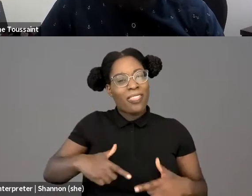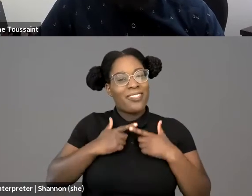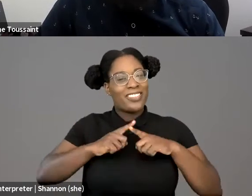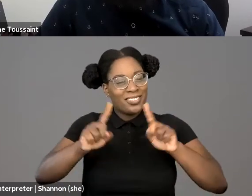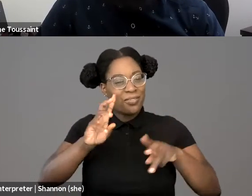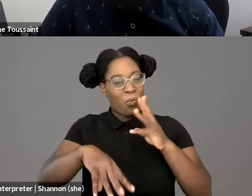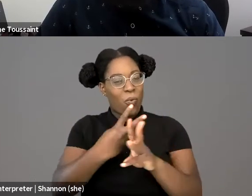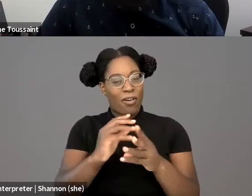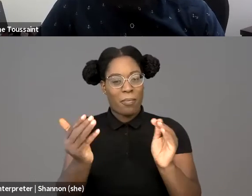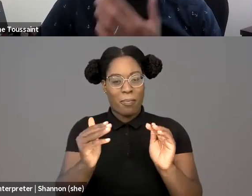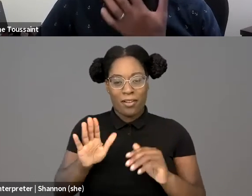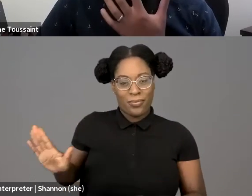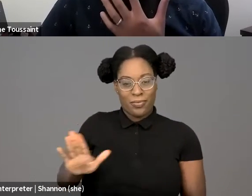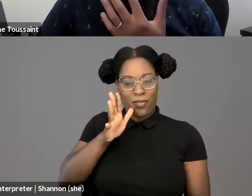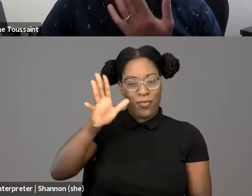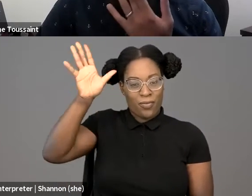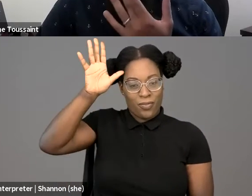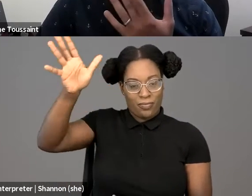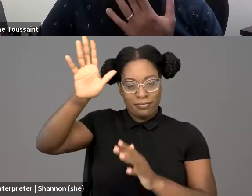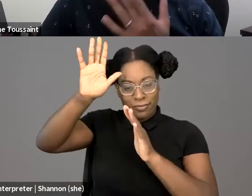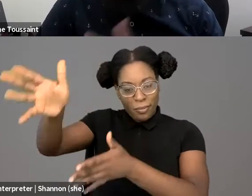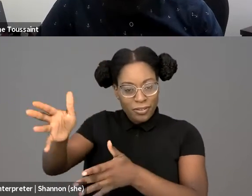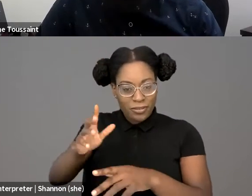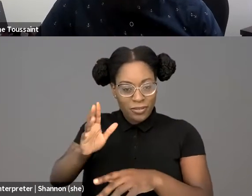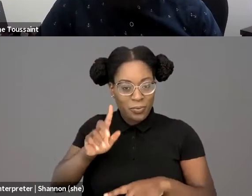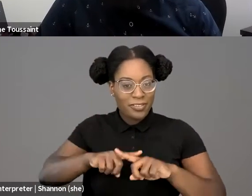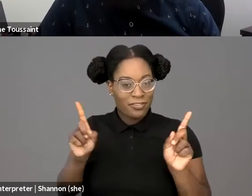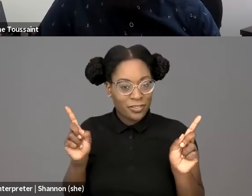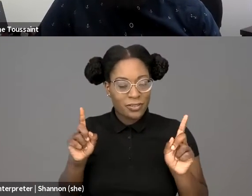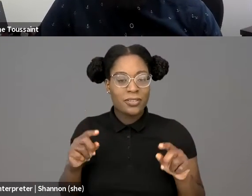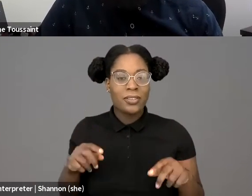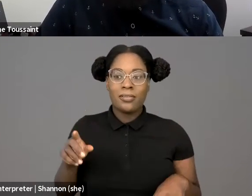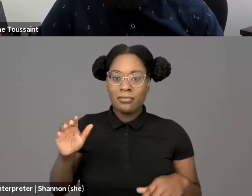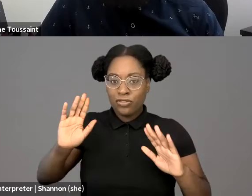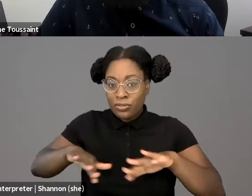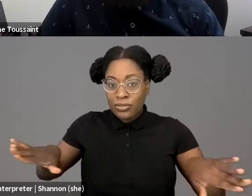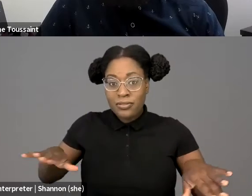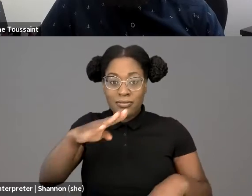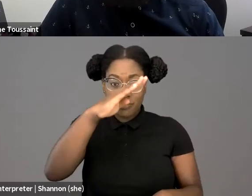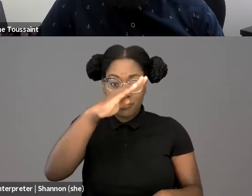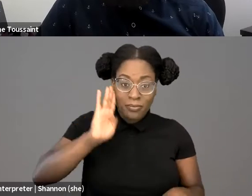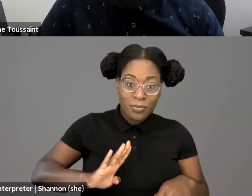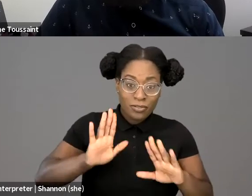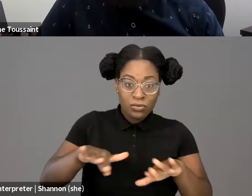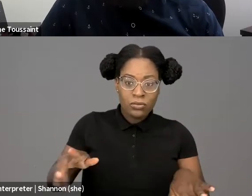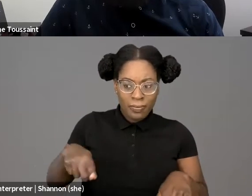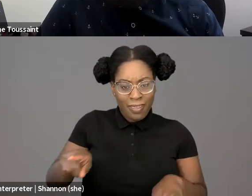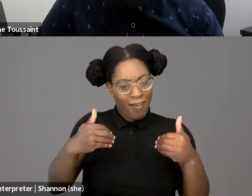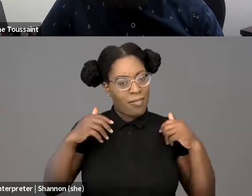to make the world a better place, where they truly have the ability to create a new country, where they have the ability